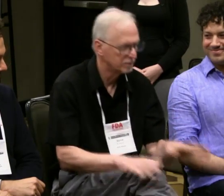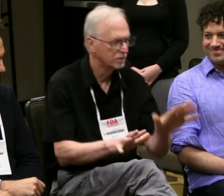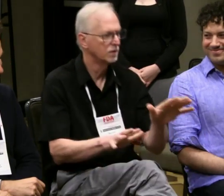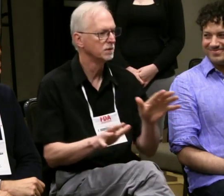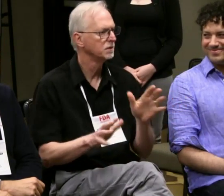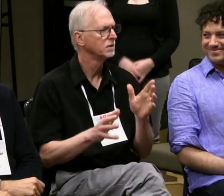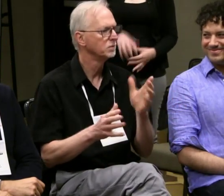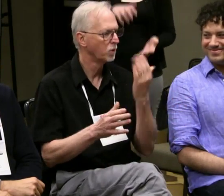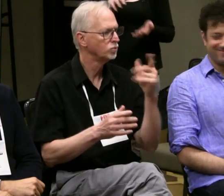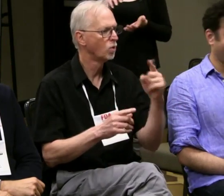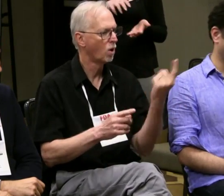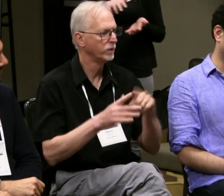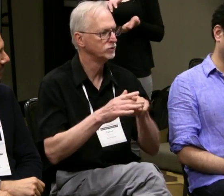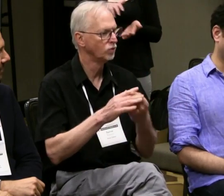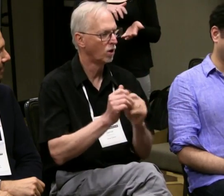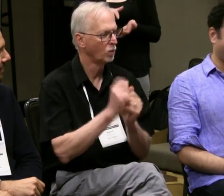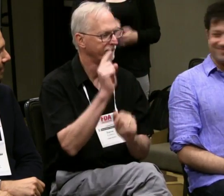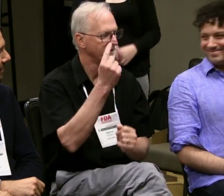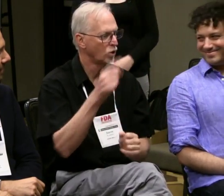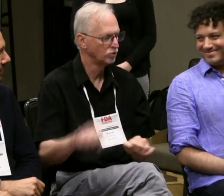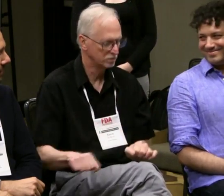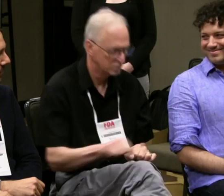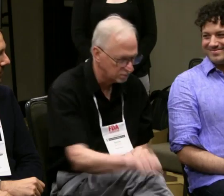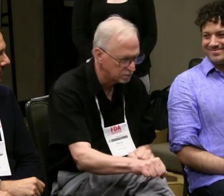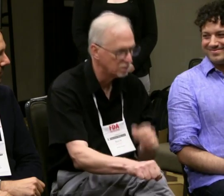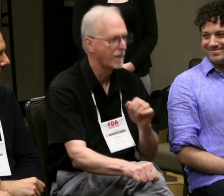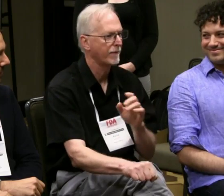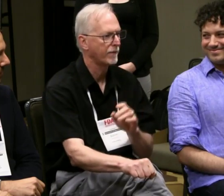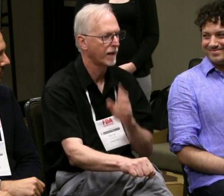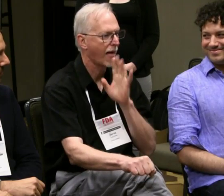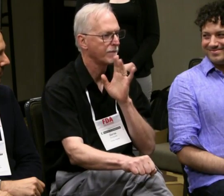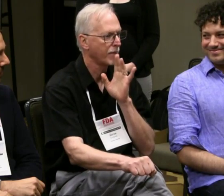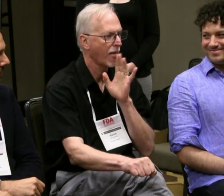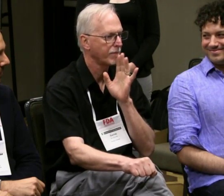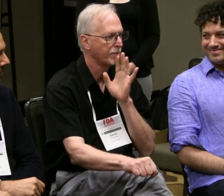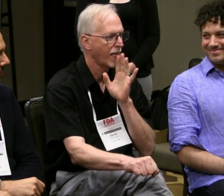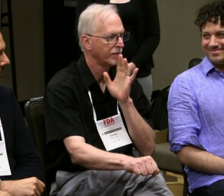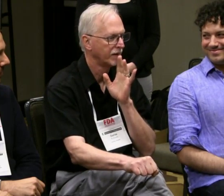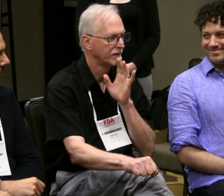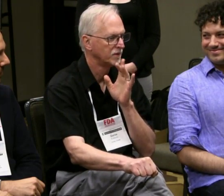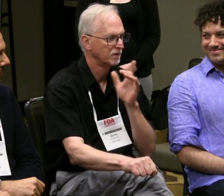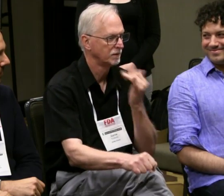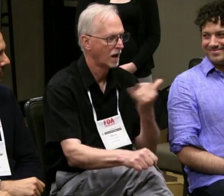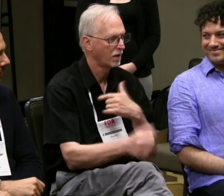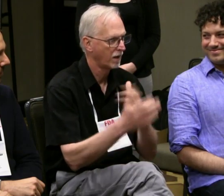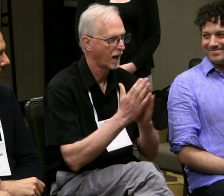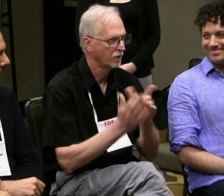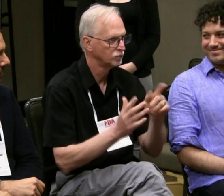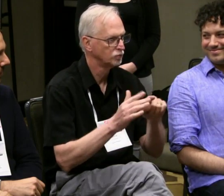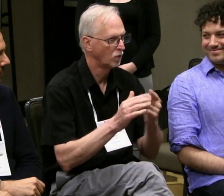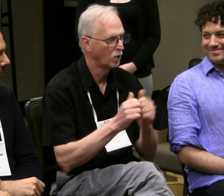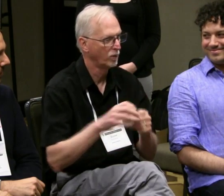You feel like you have to shift back into fourth gear now. So you always think in terms of starting in that first gear